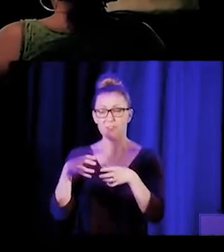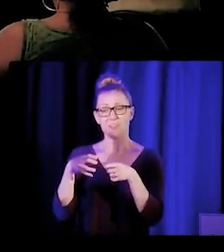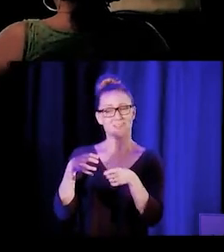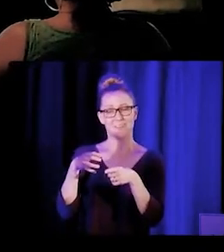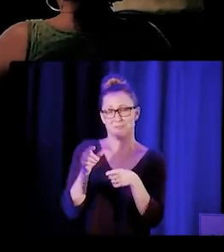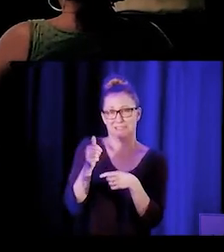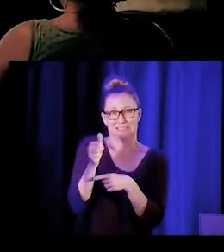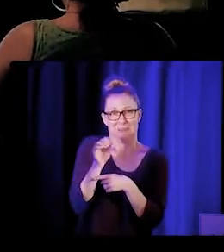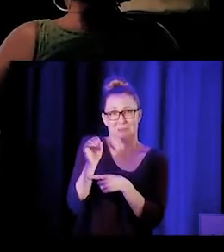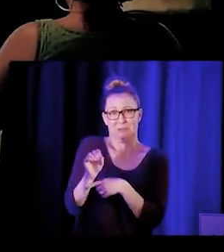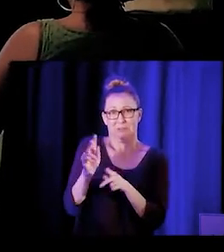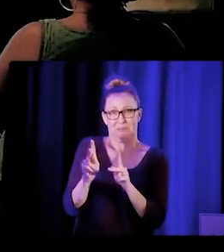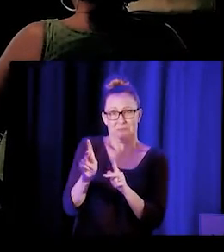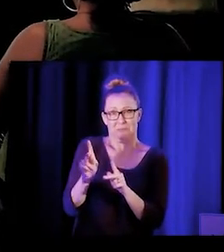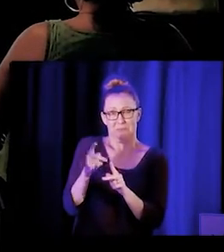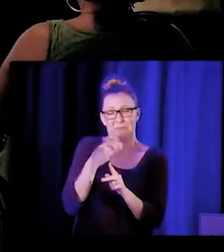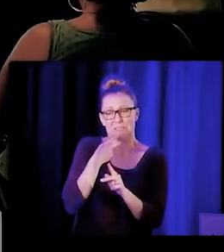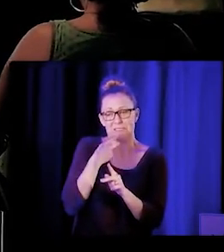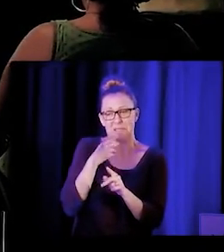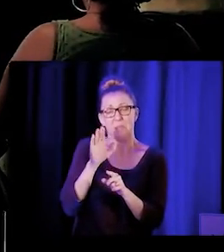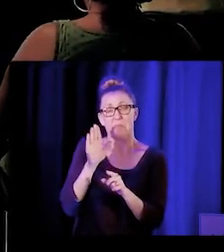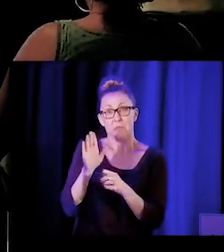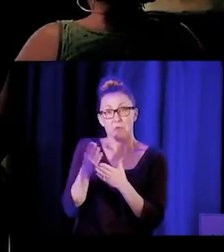that their current salary covers basic expenses.